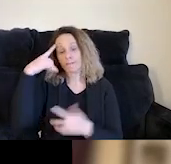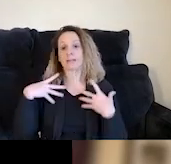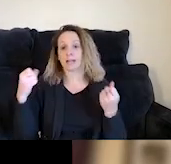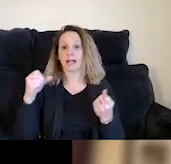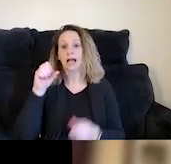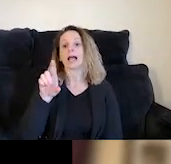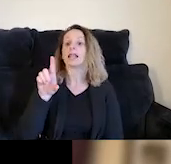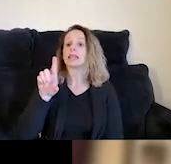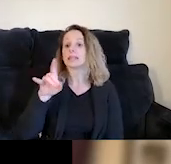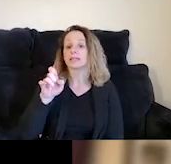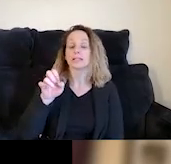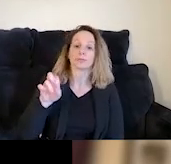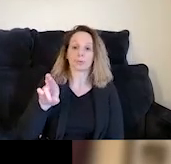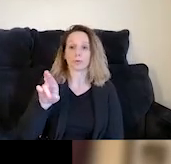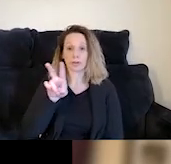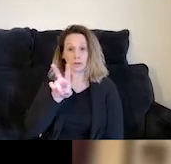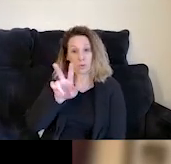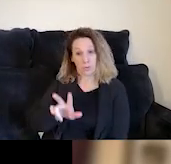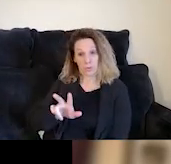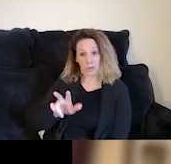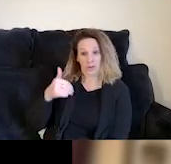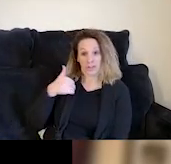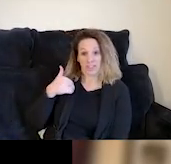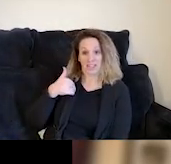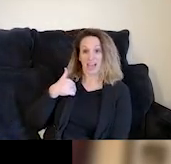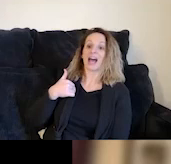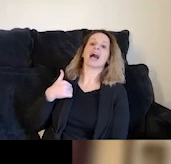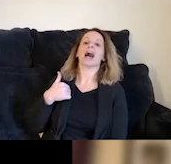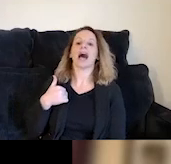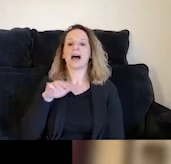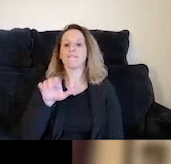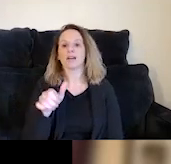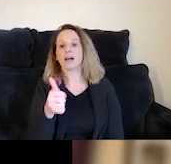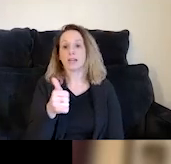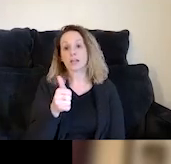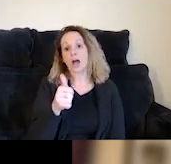and that two third of them have a co-occurring disorder, meaning that they also have substance abuse problems,